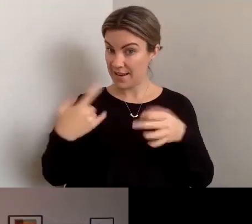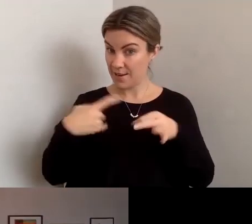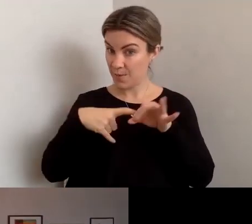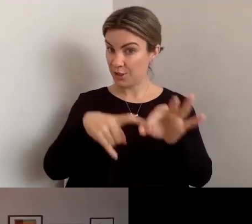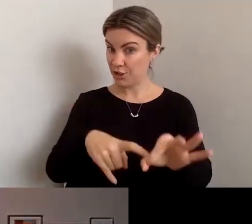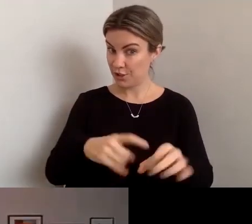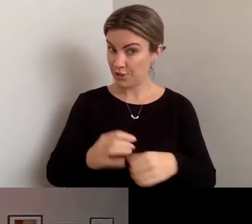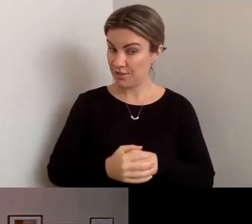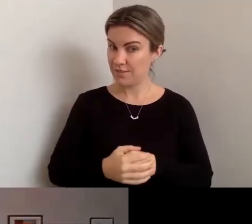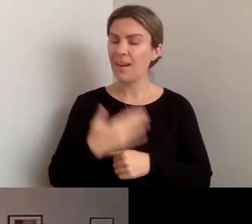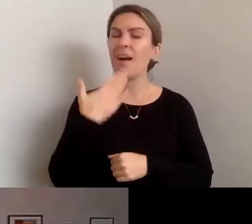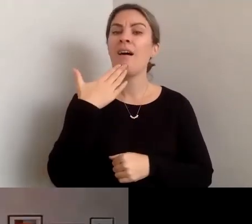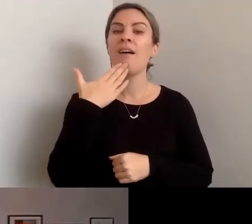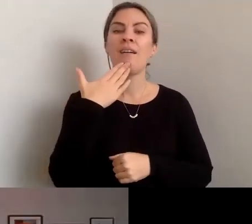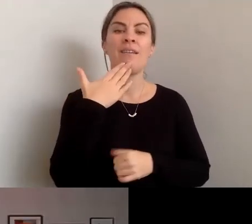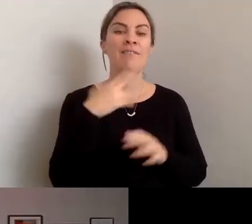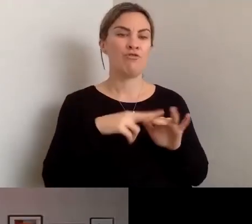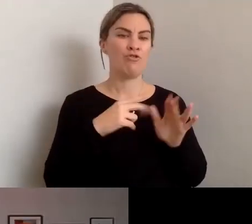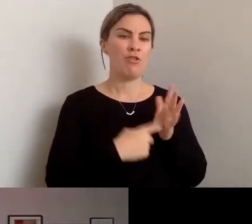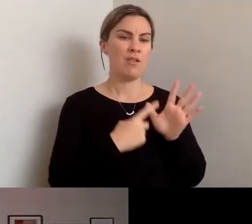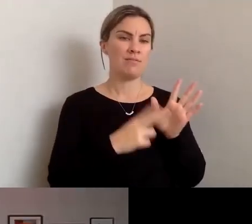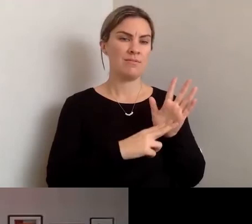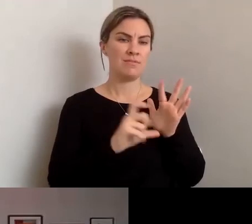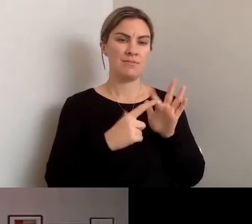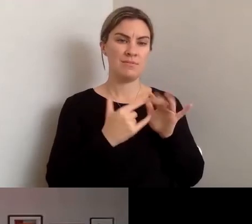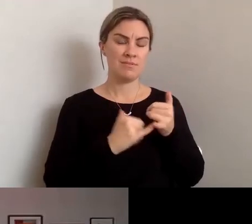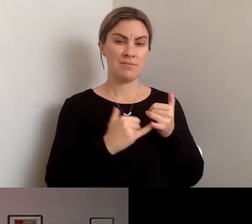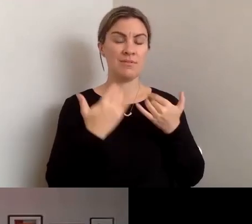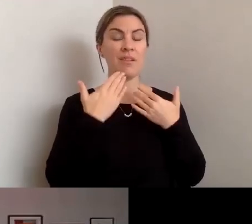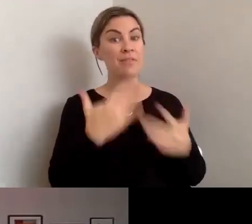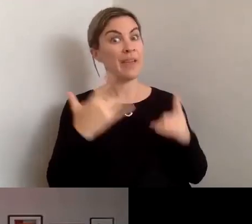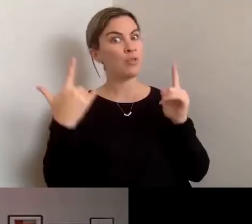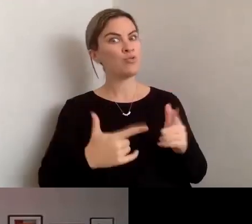Thank you so much, Martin and Jody. That was just such an important and